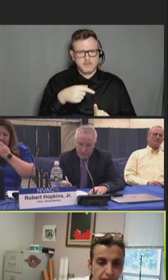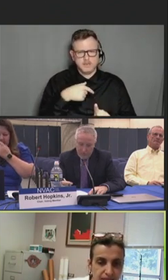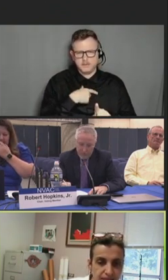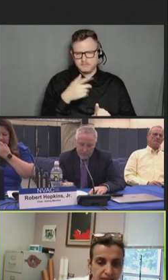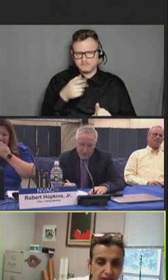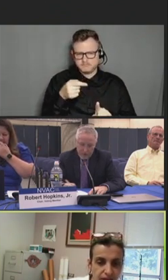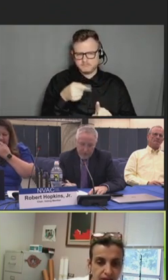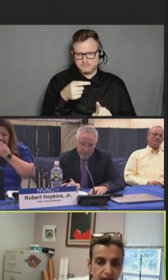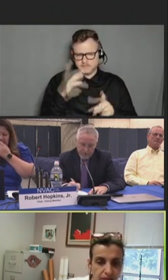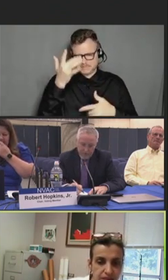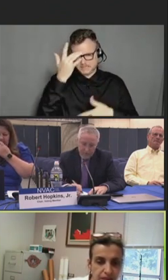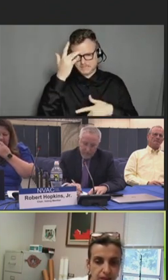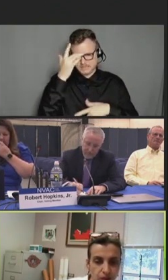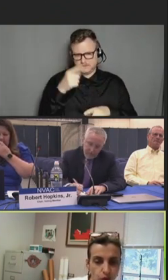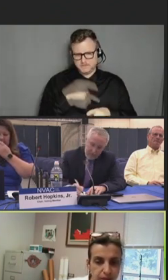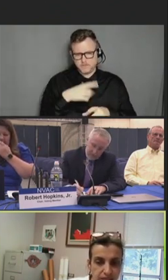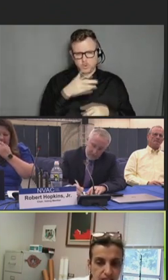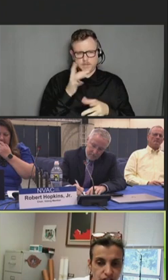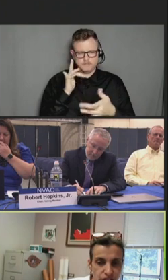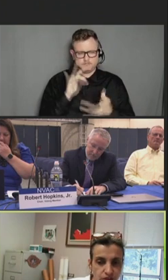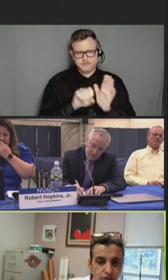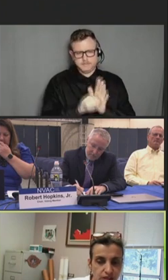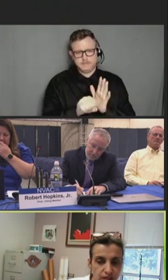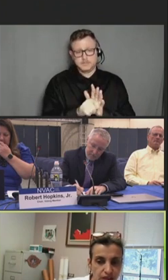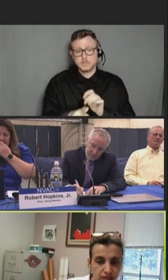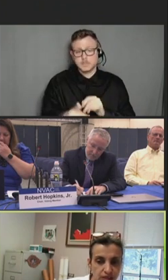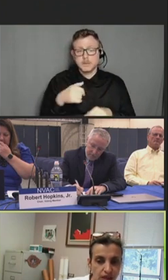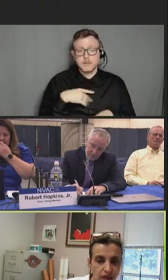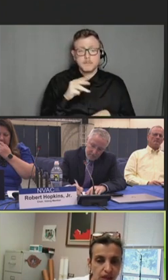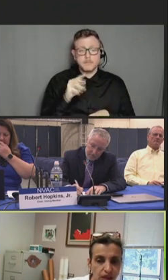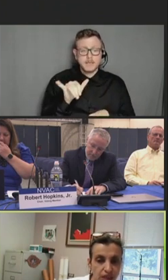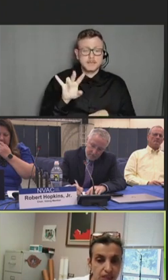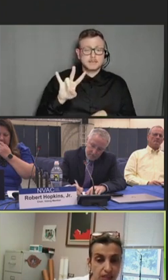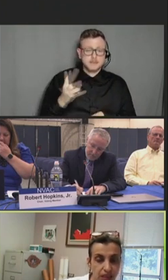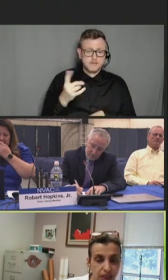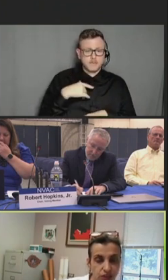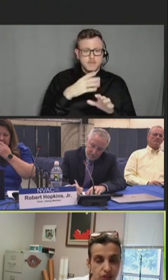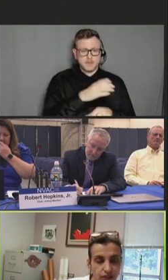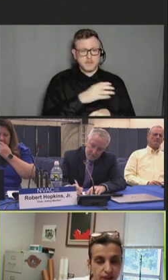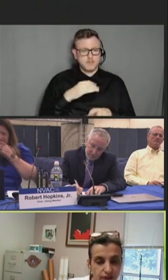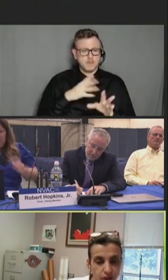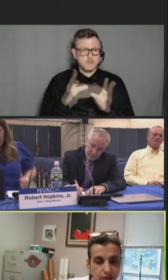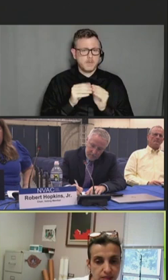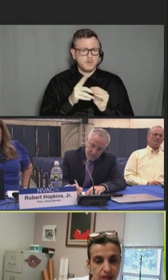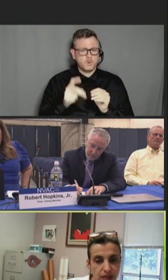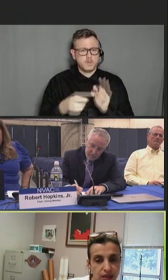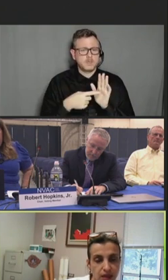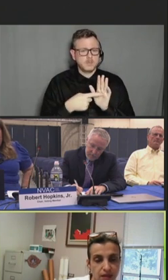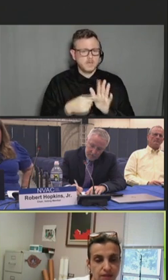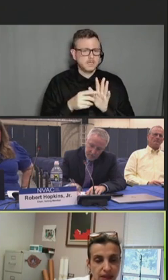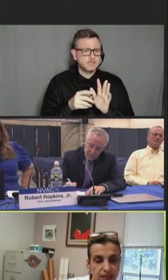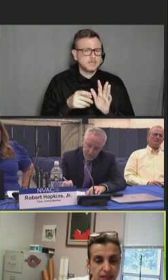On May 7th, the committee met in open session to discuss the selection of the influenza